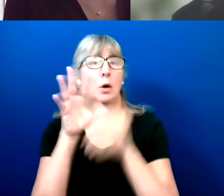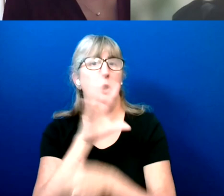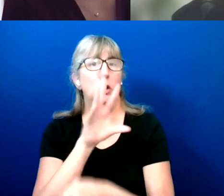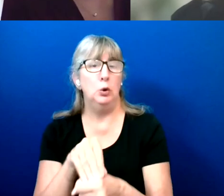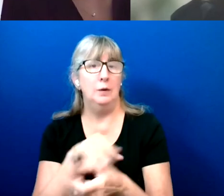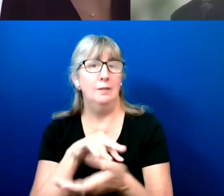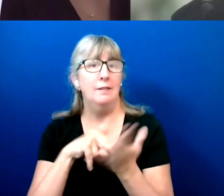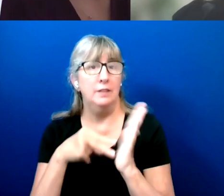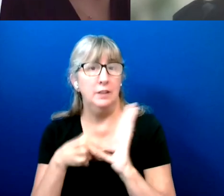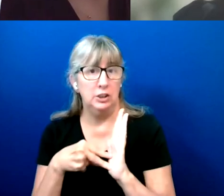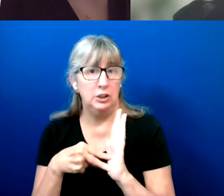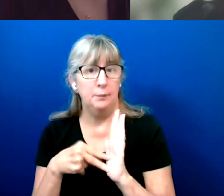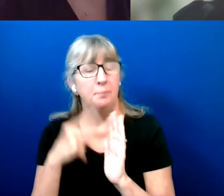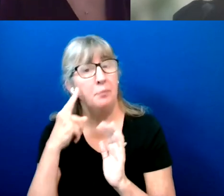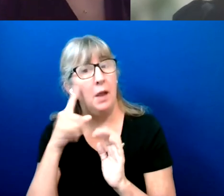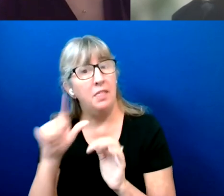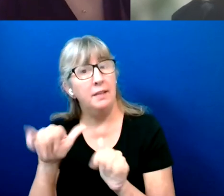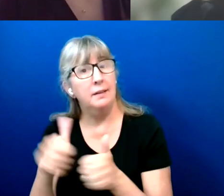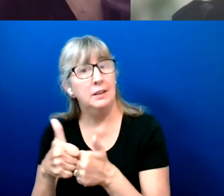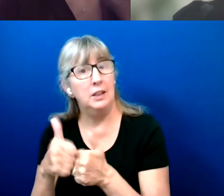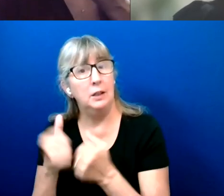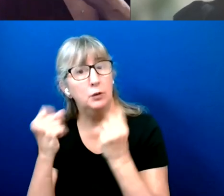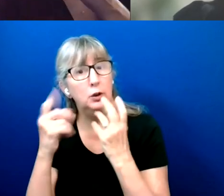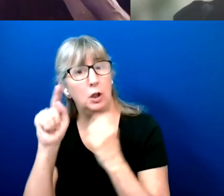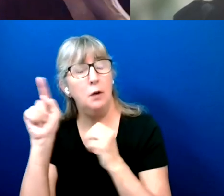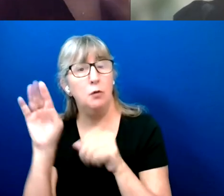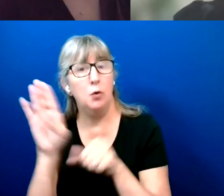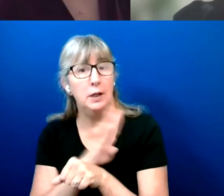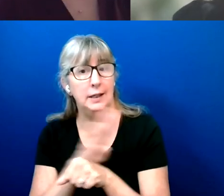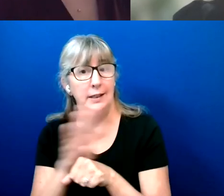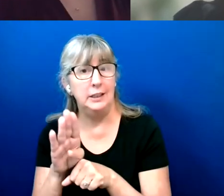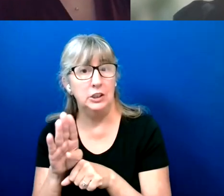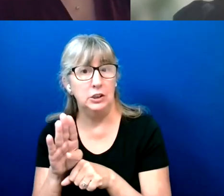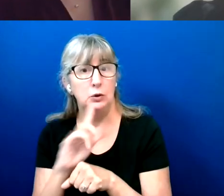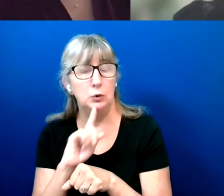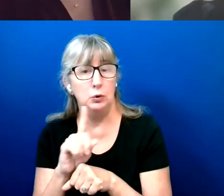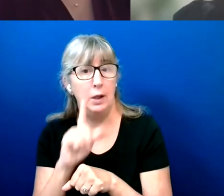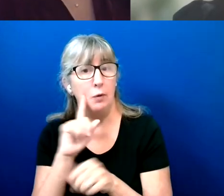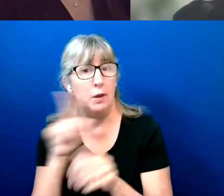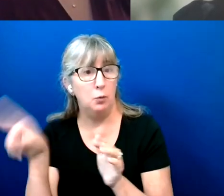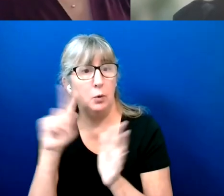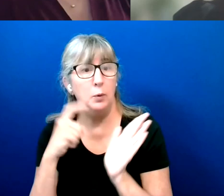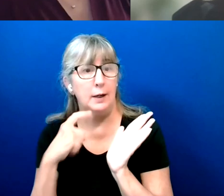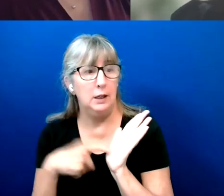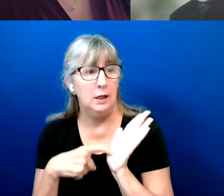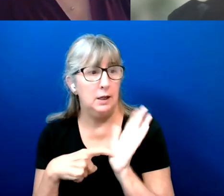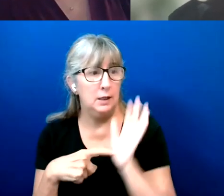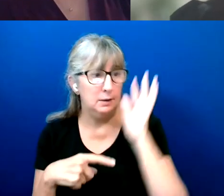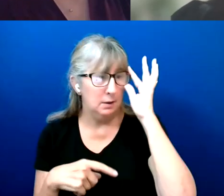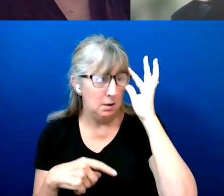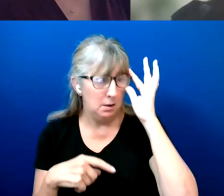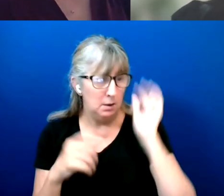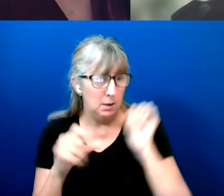And I think that's a challenge that a lot of organizations recognize in other institutions.